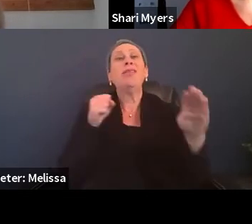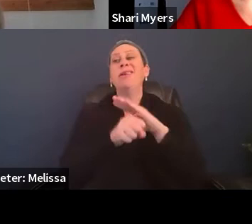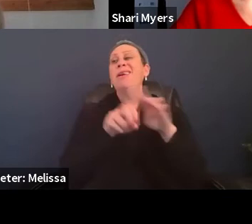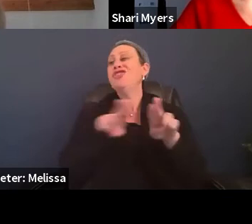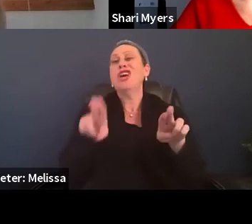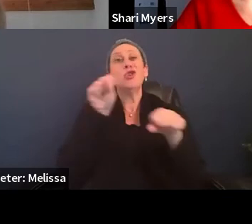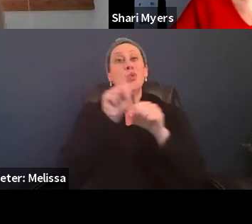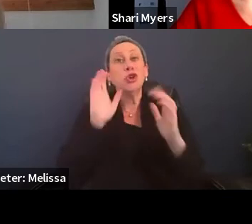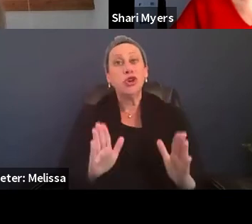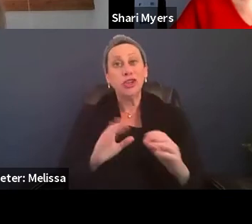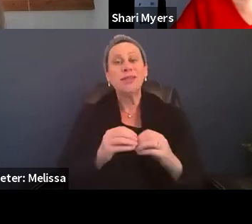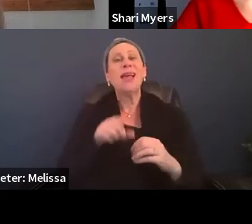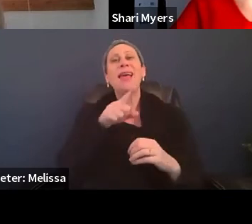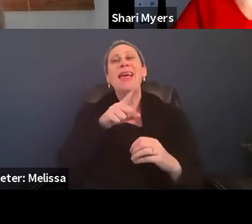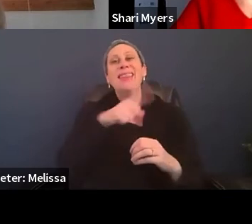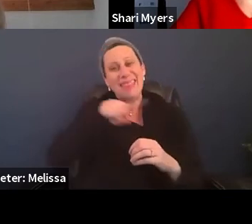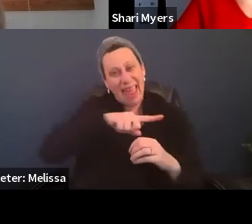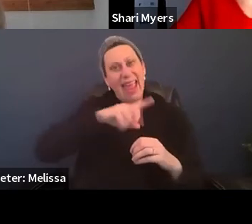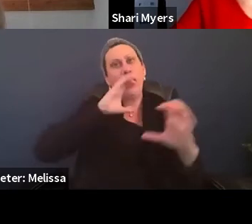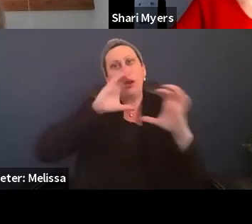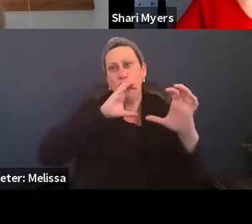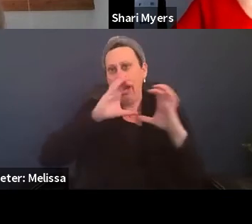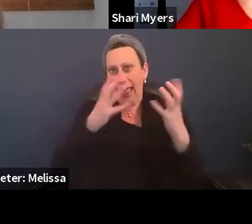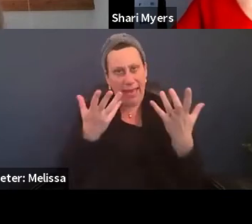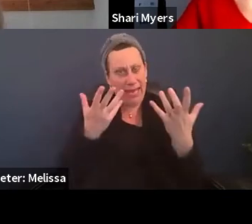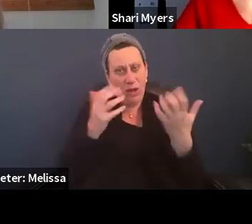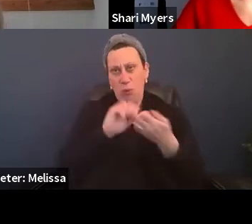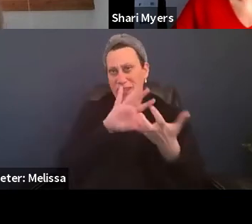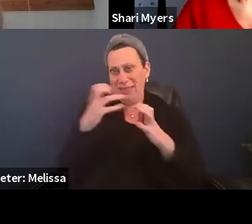they communicate with Disaster Health Services,